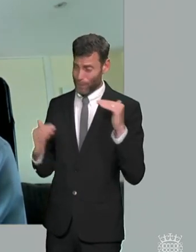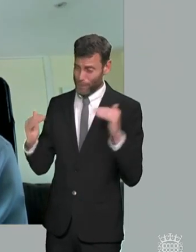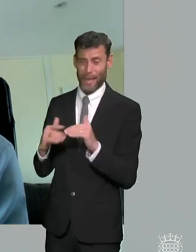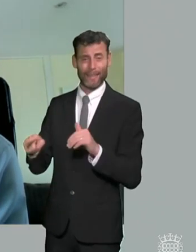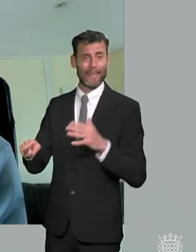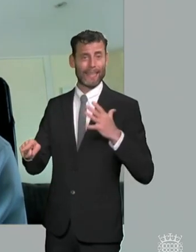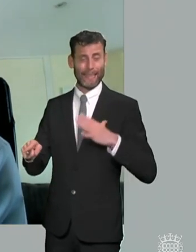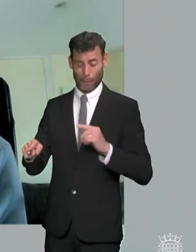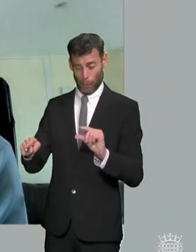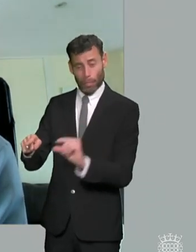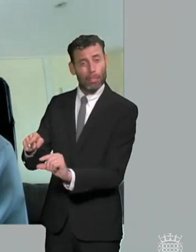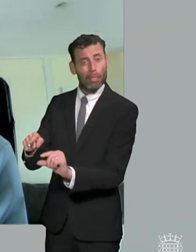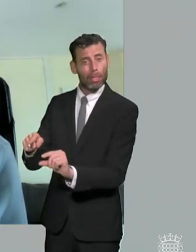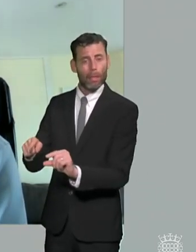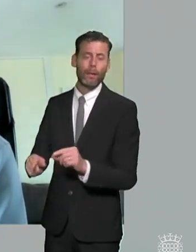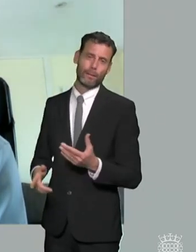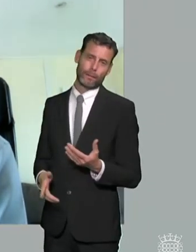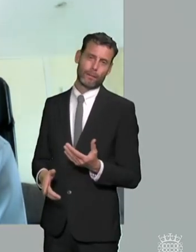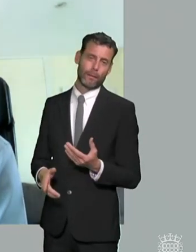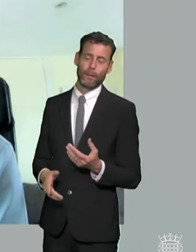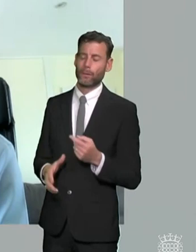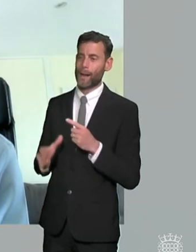very positive i also agree with the other points that ali made particularly around